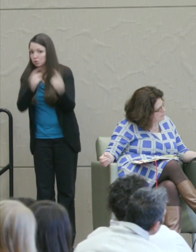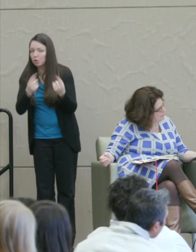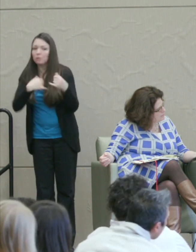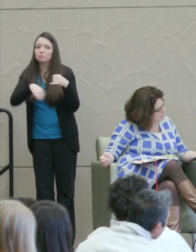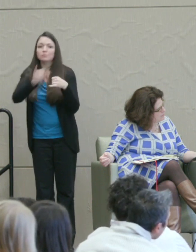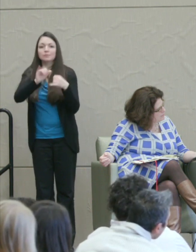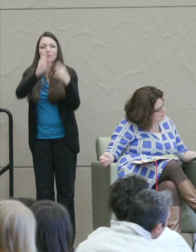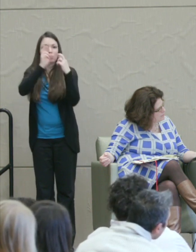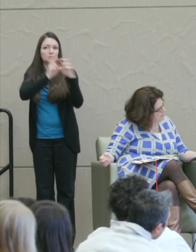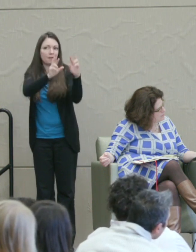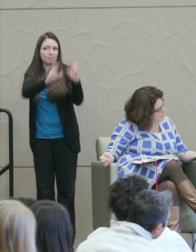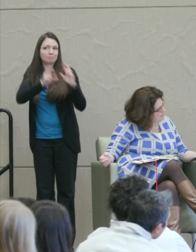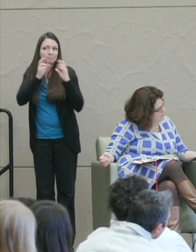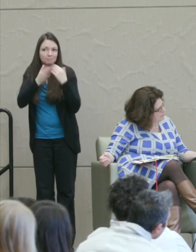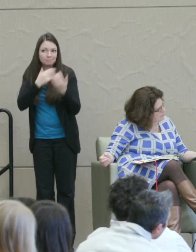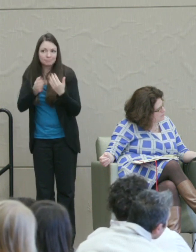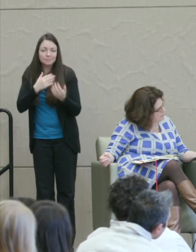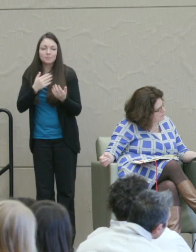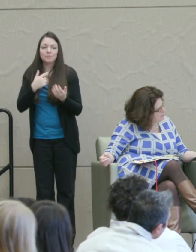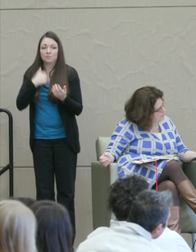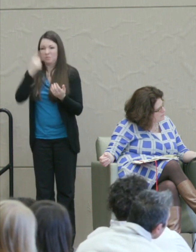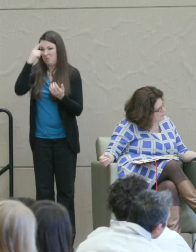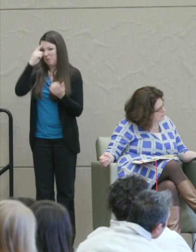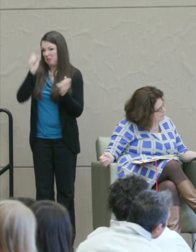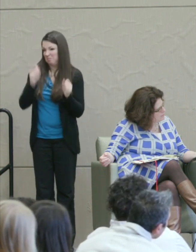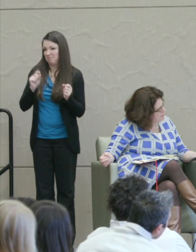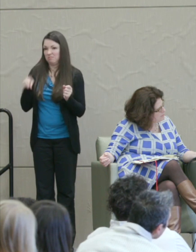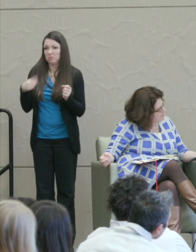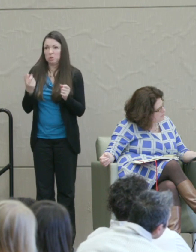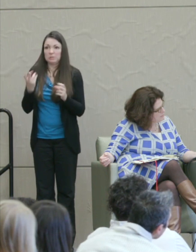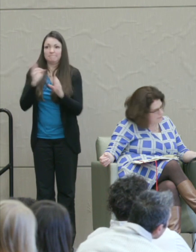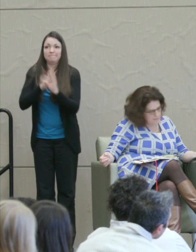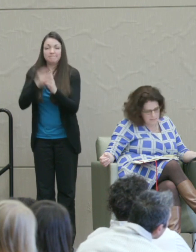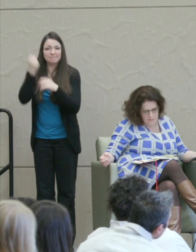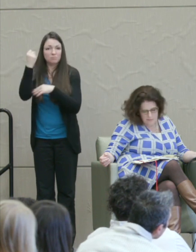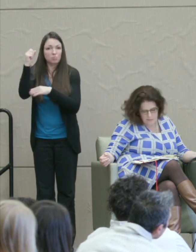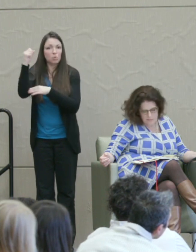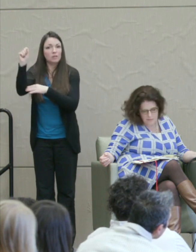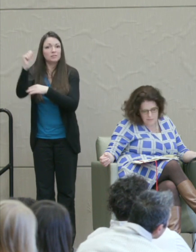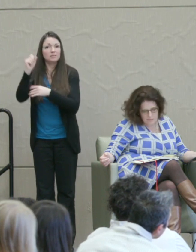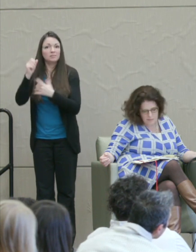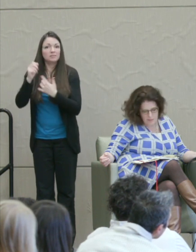Martha Nussbaum: But frankly just joining a protest movement, working for a candidate